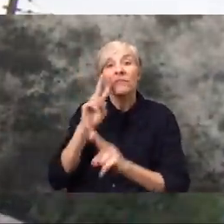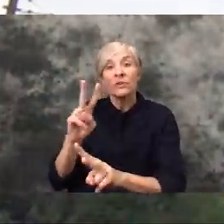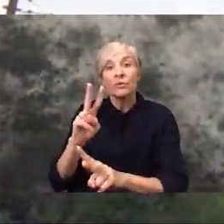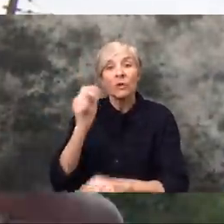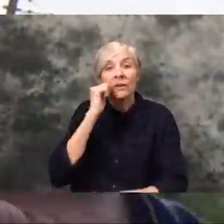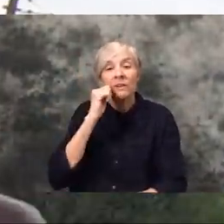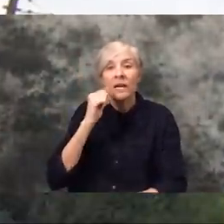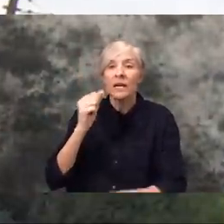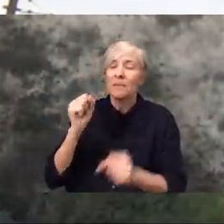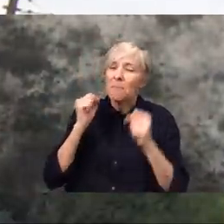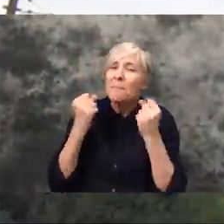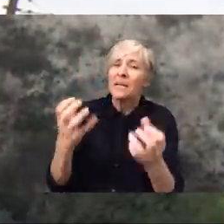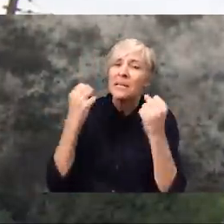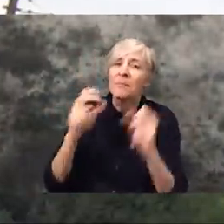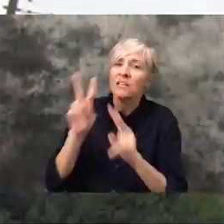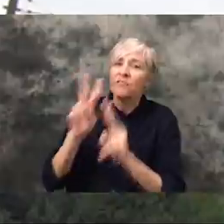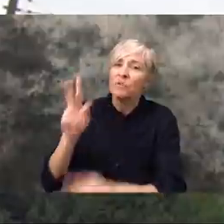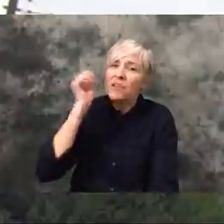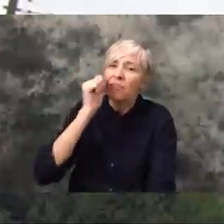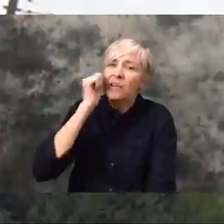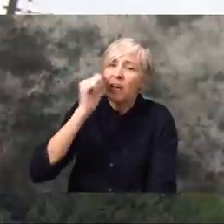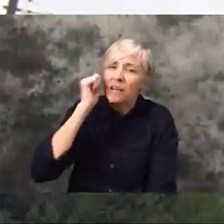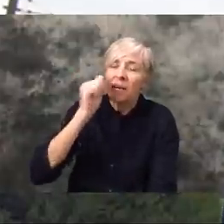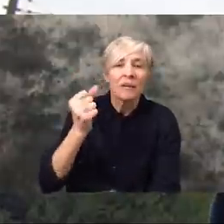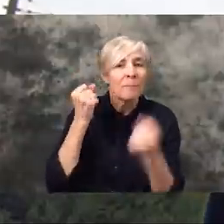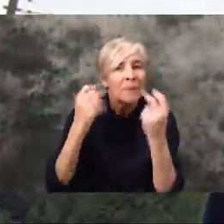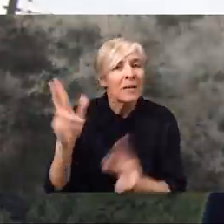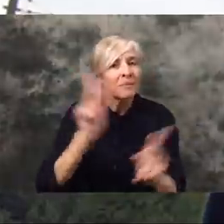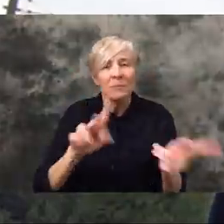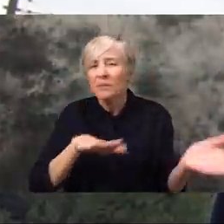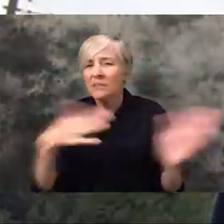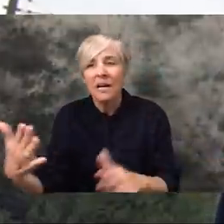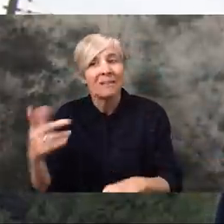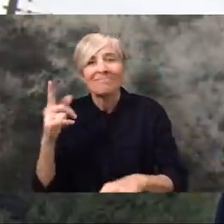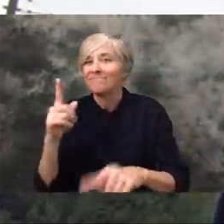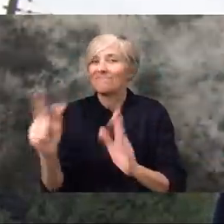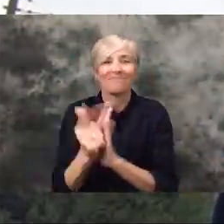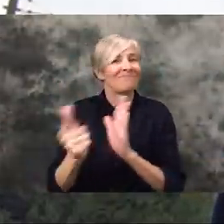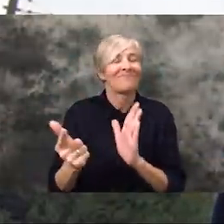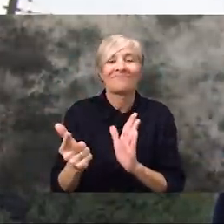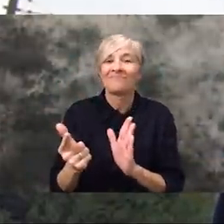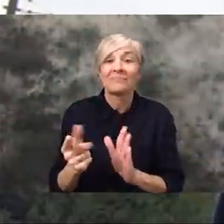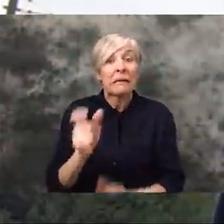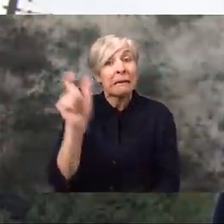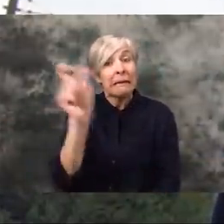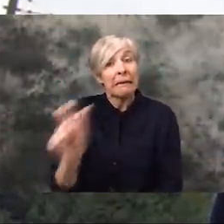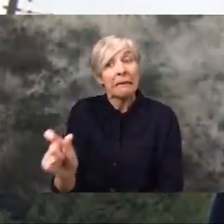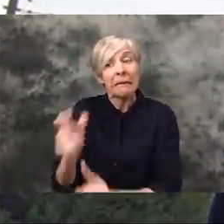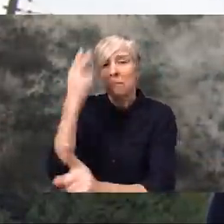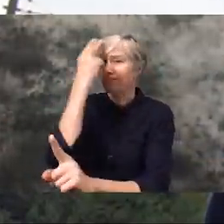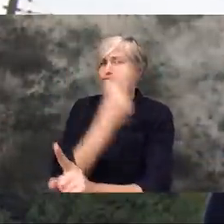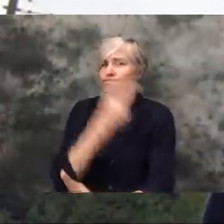every day (which cannot happen). So especially in Italy which is a very